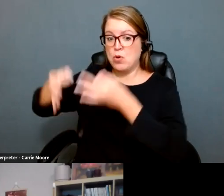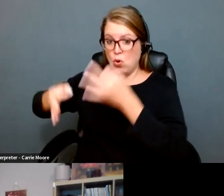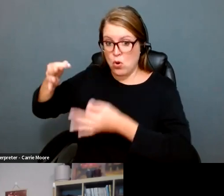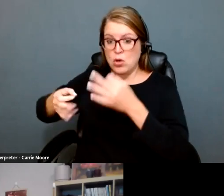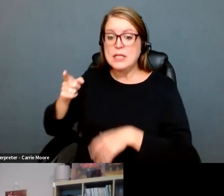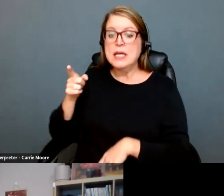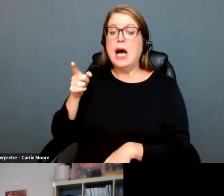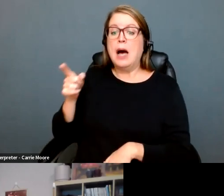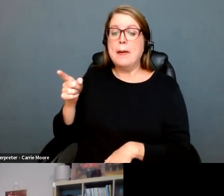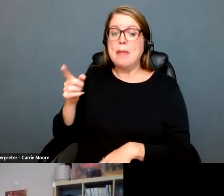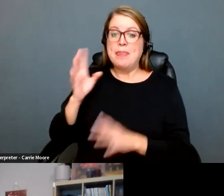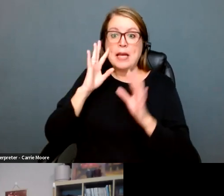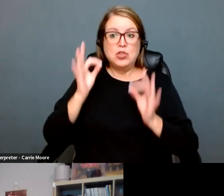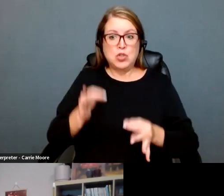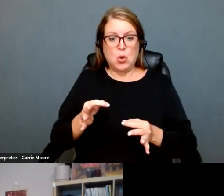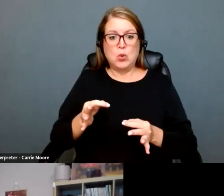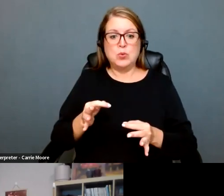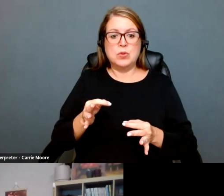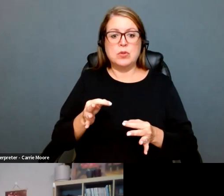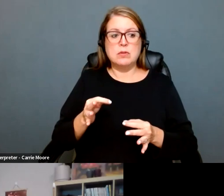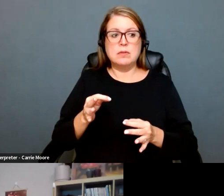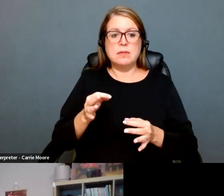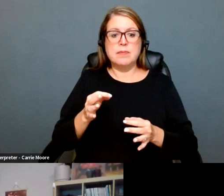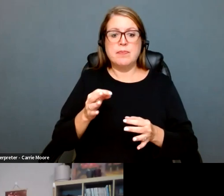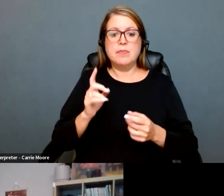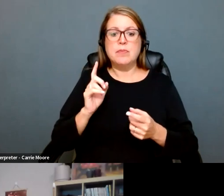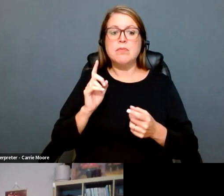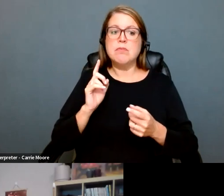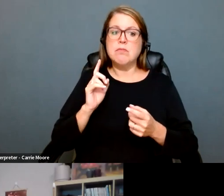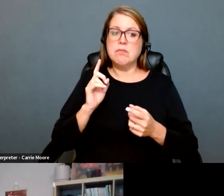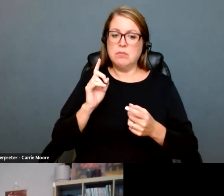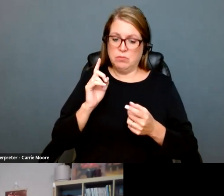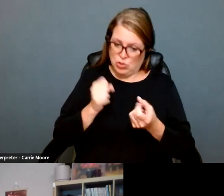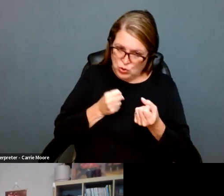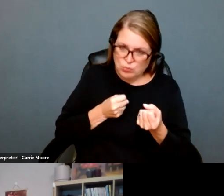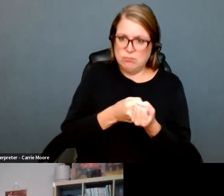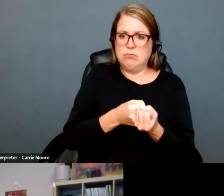enacted statutes that our Idaho Supreme Court chose not to block the enforcement of. So